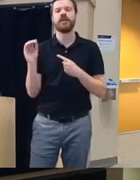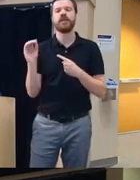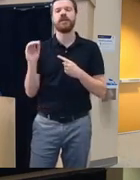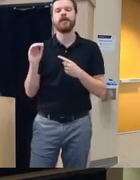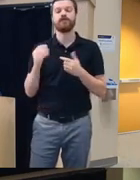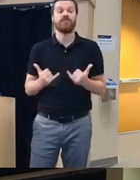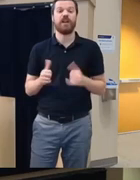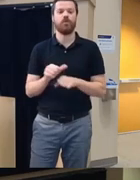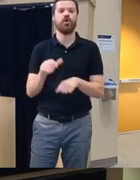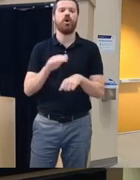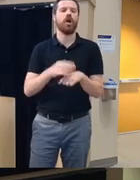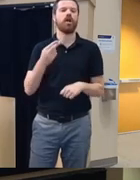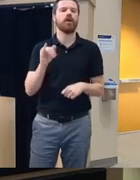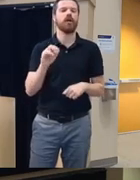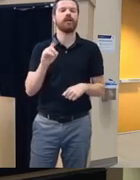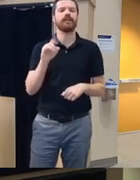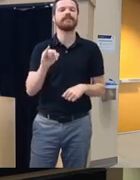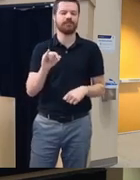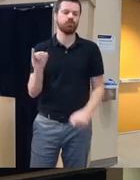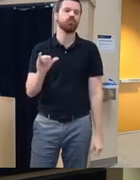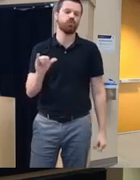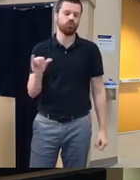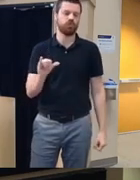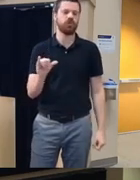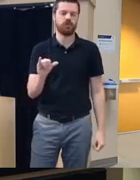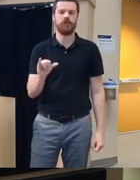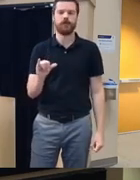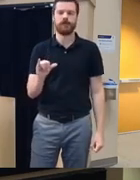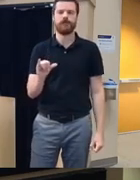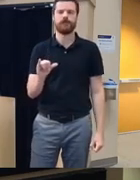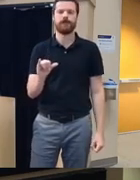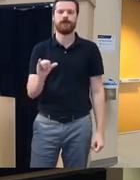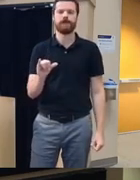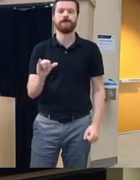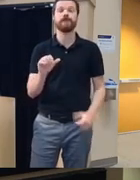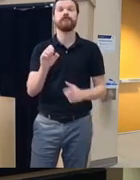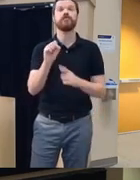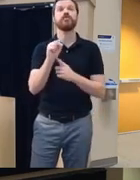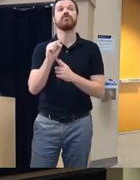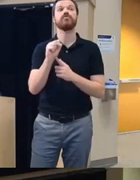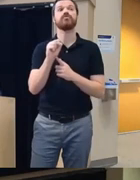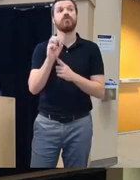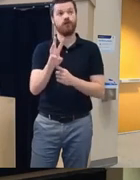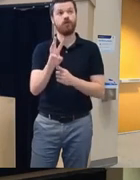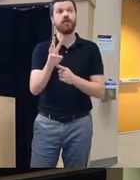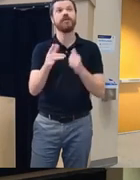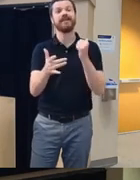right now that's working on a Hindi version um we the software is the technology the landscape